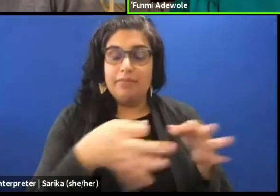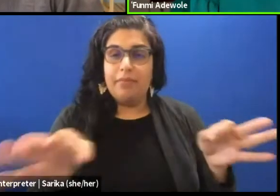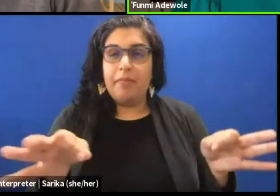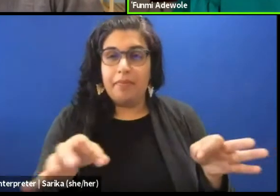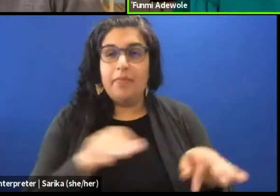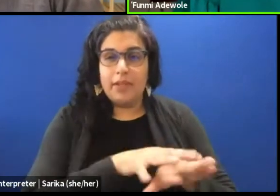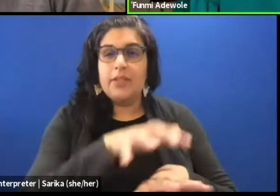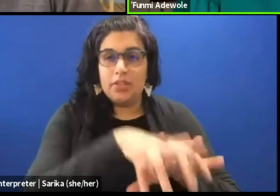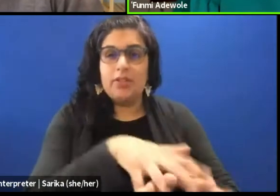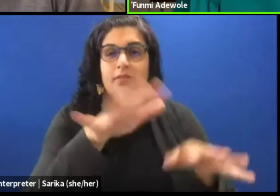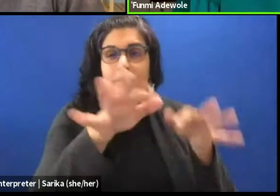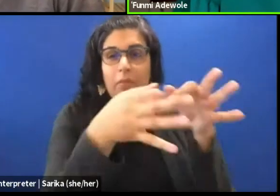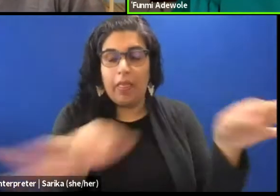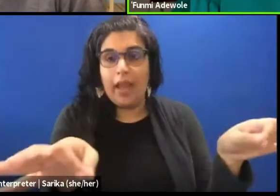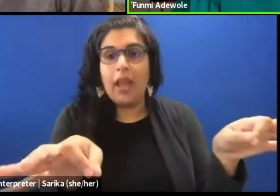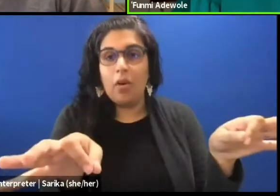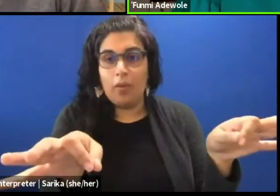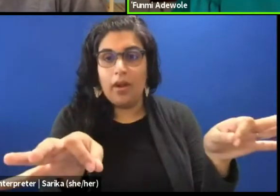of both mixed-race heritage,